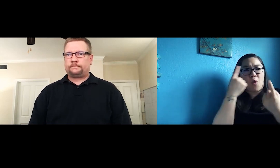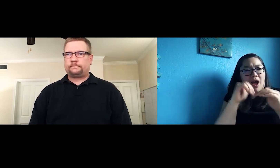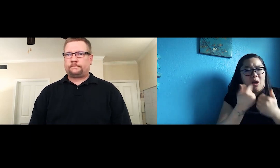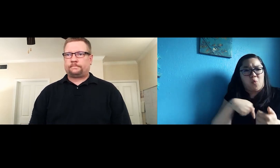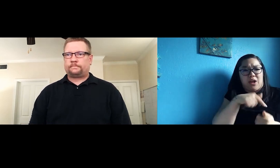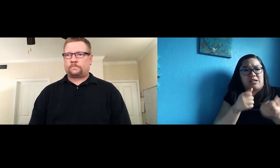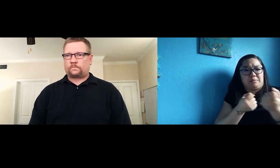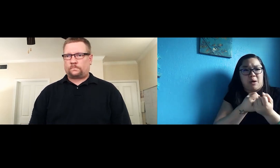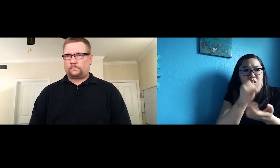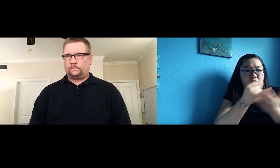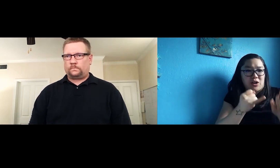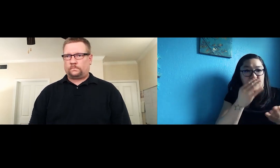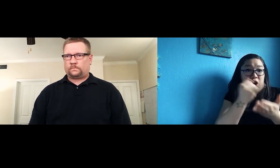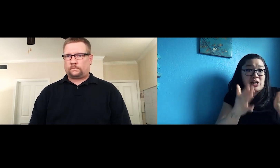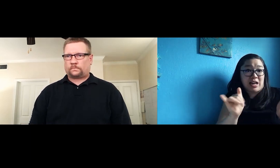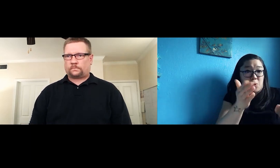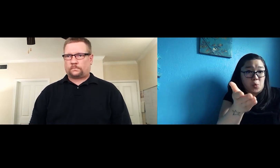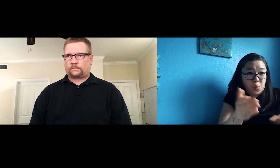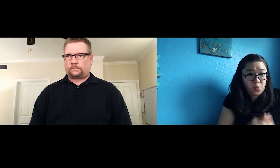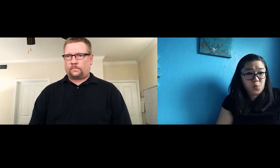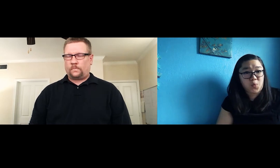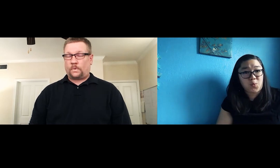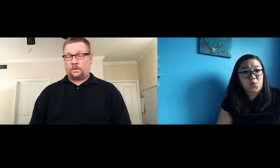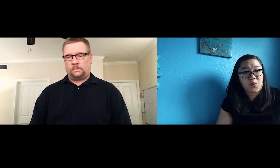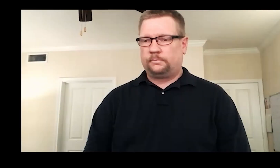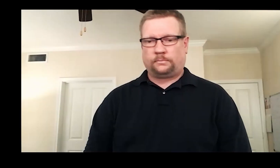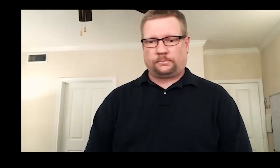many people have been laid off. How can we support the arts and artists like you?